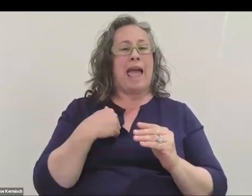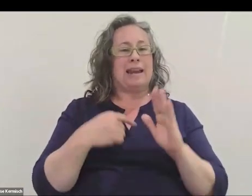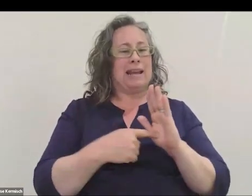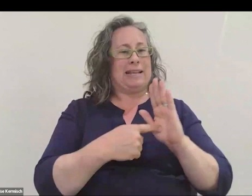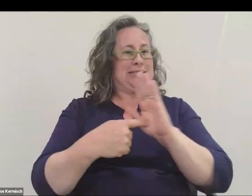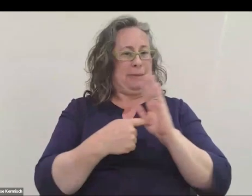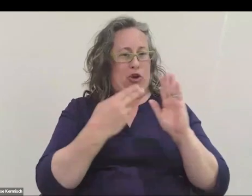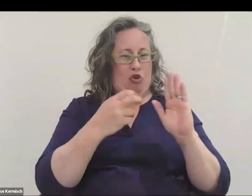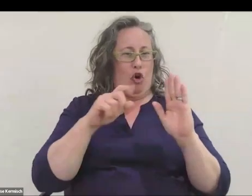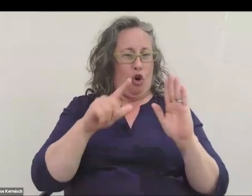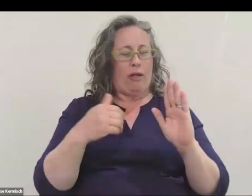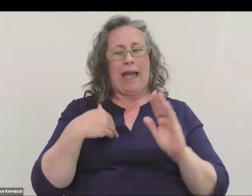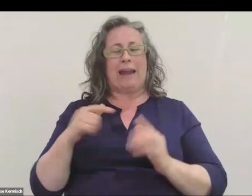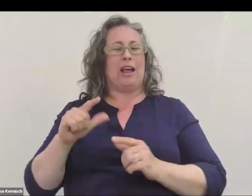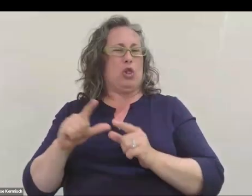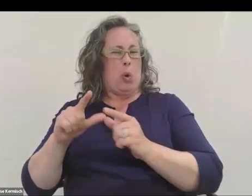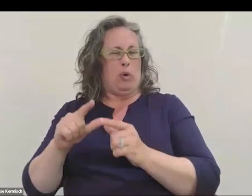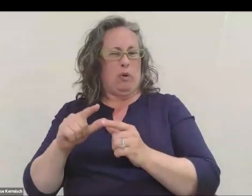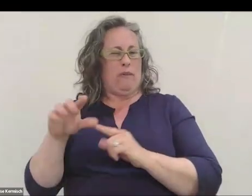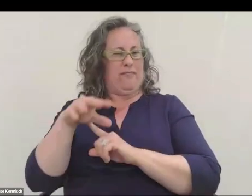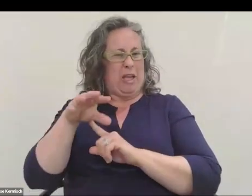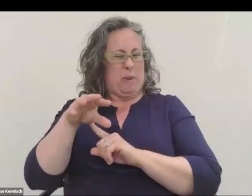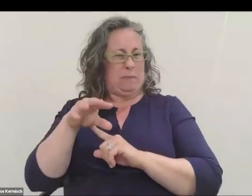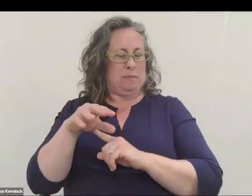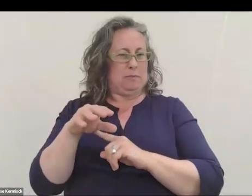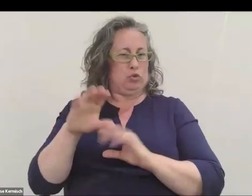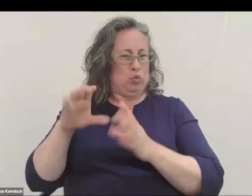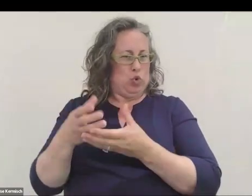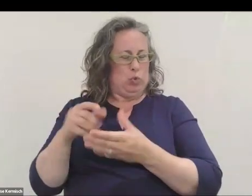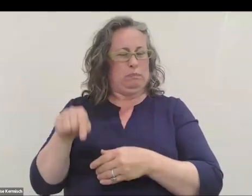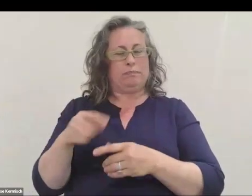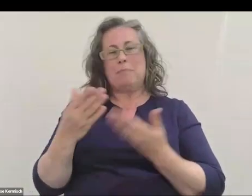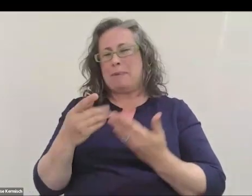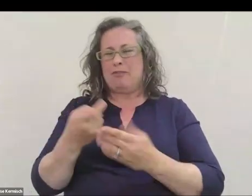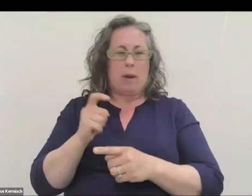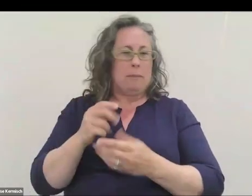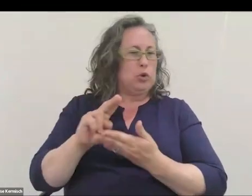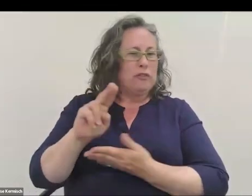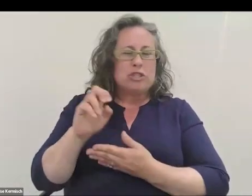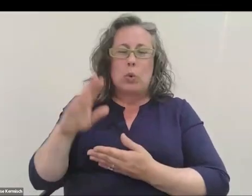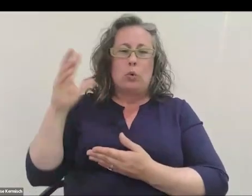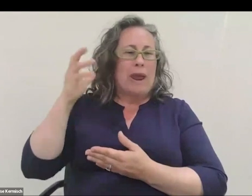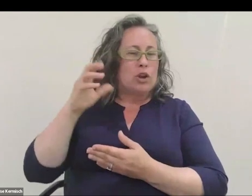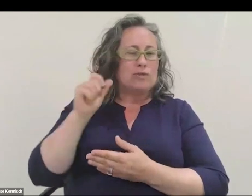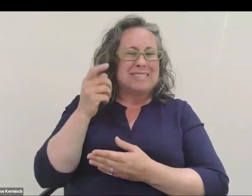there was a local film crew, I think, from either the university or a TV station in Houston.